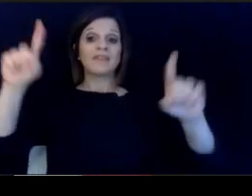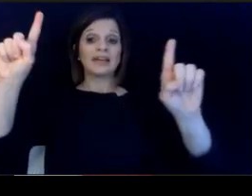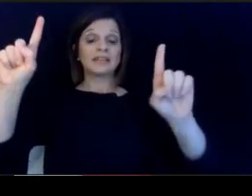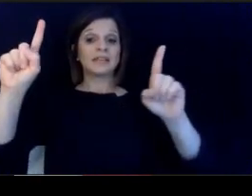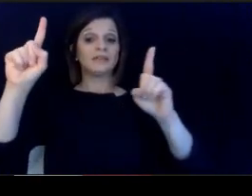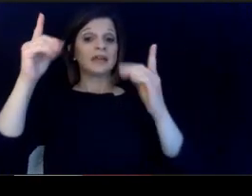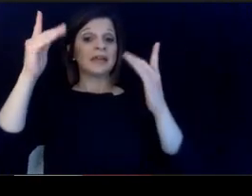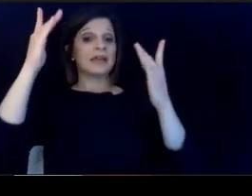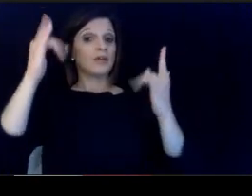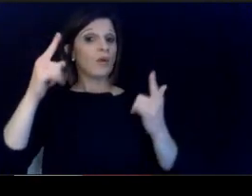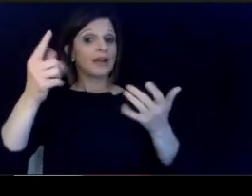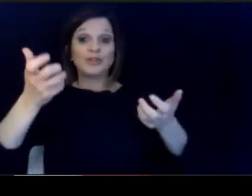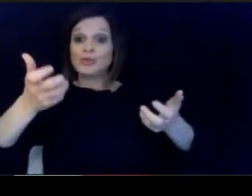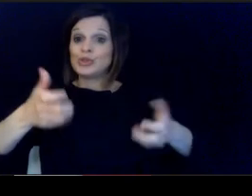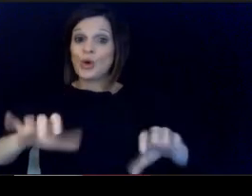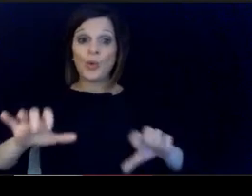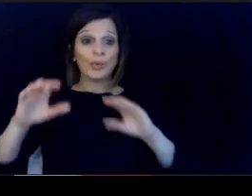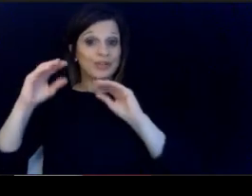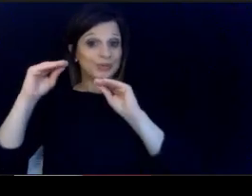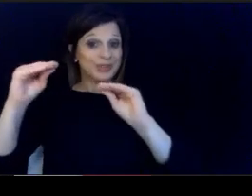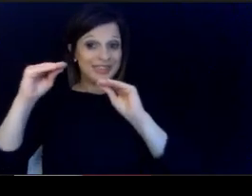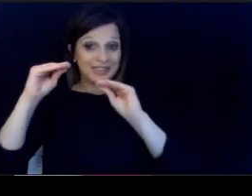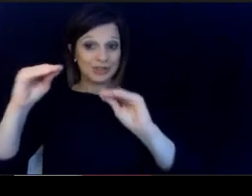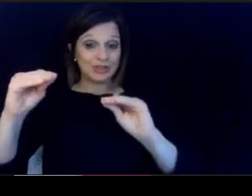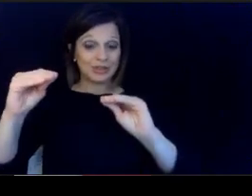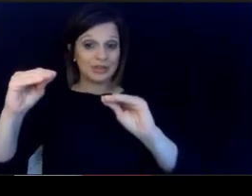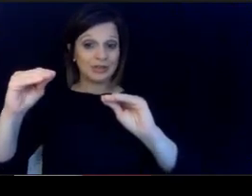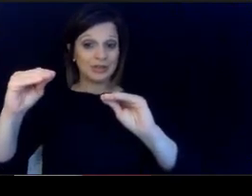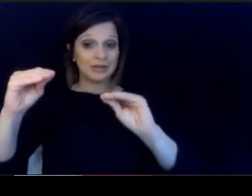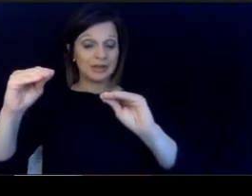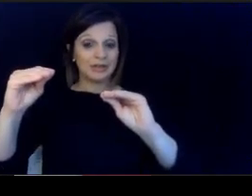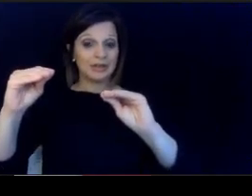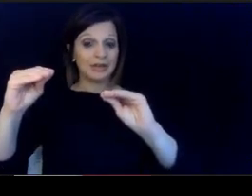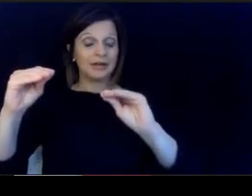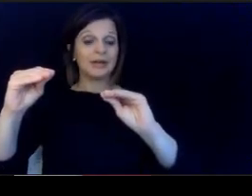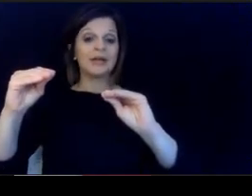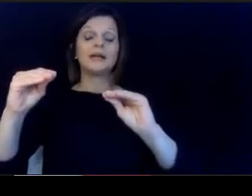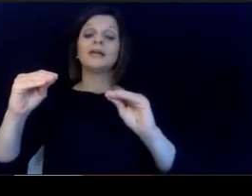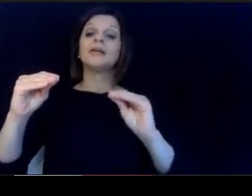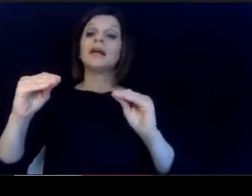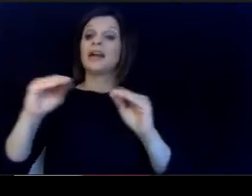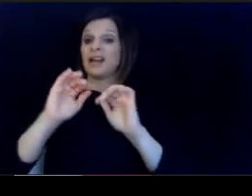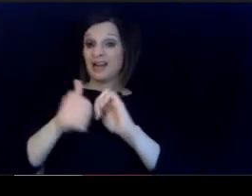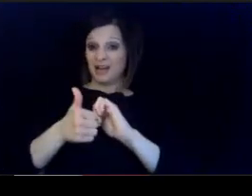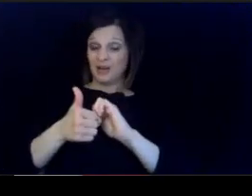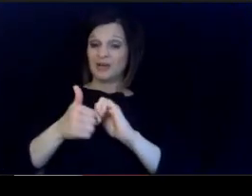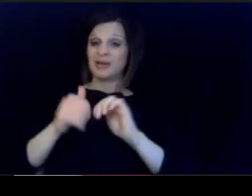why you don't want to teach just by the. way they are treated and the.